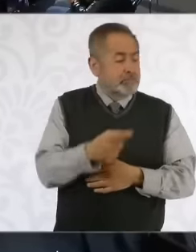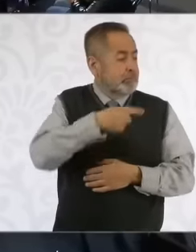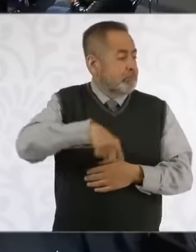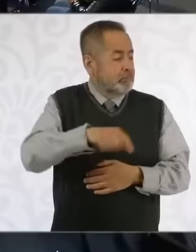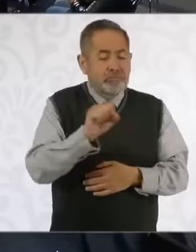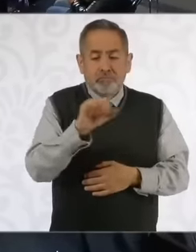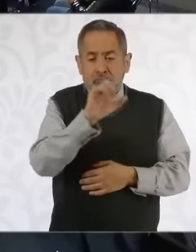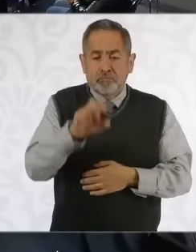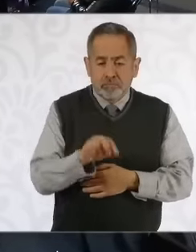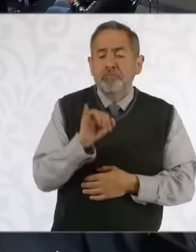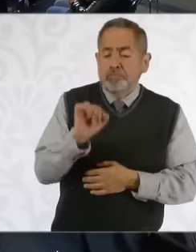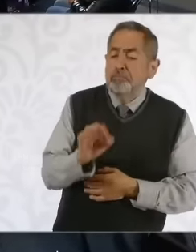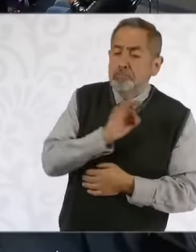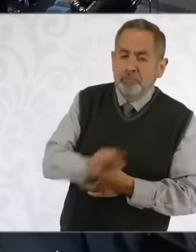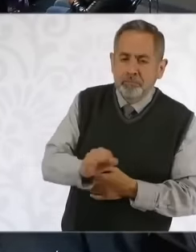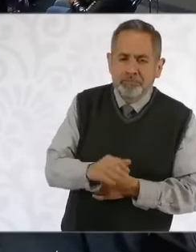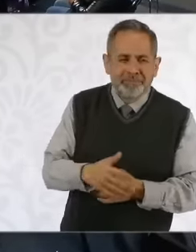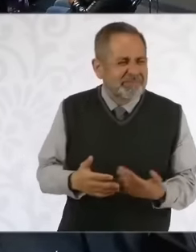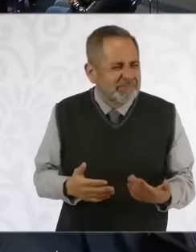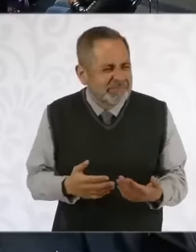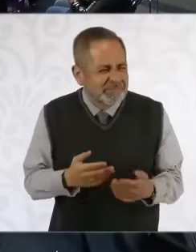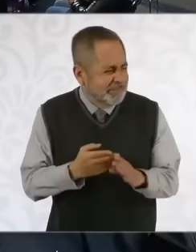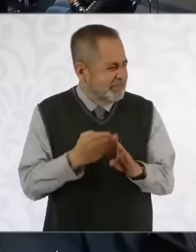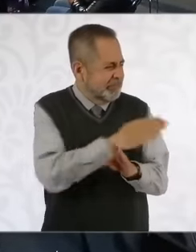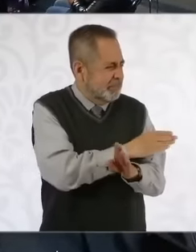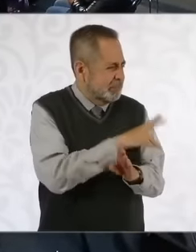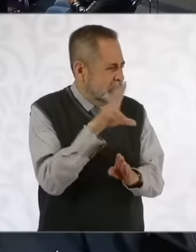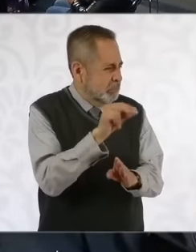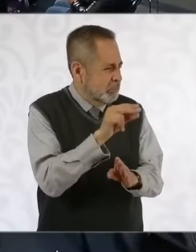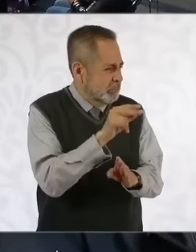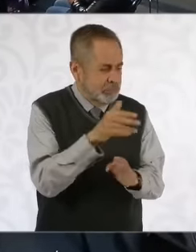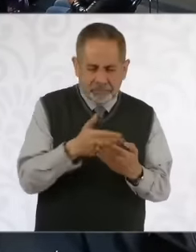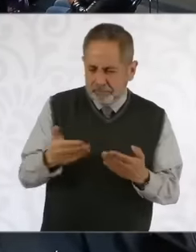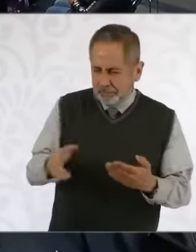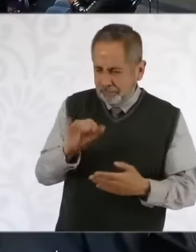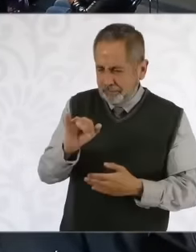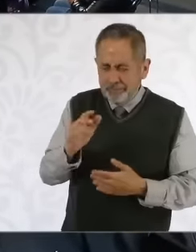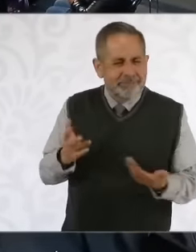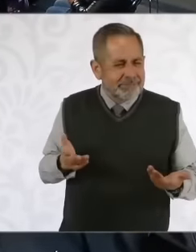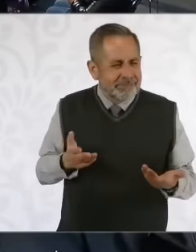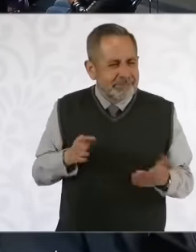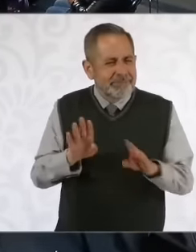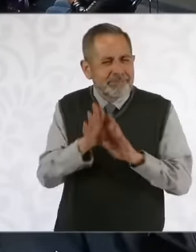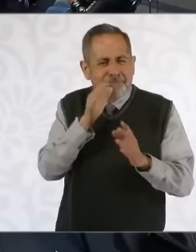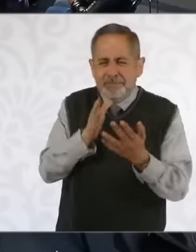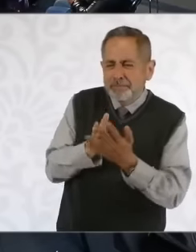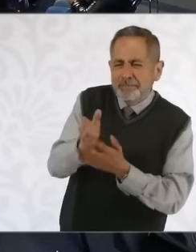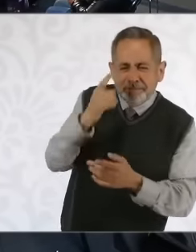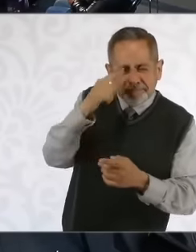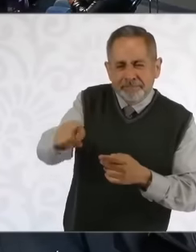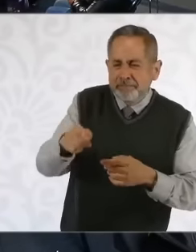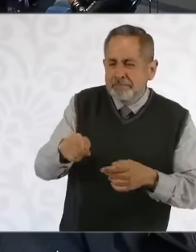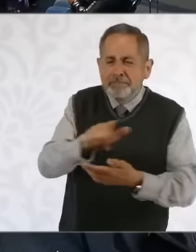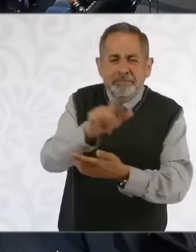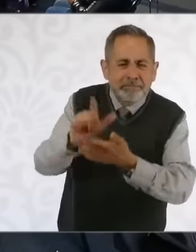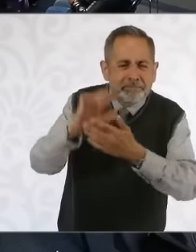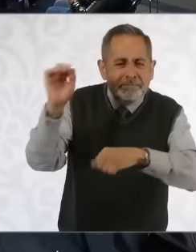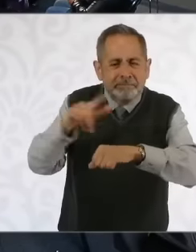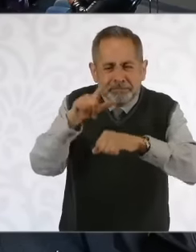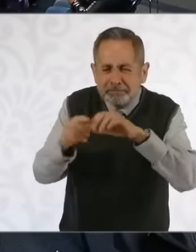can begin to qualify the federal electoral laws in such a way that the court itself or